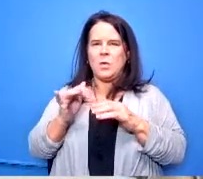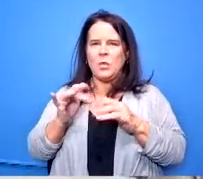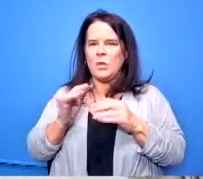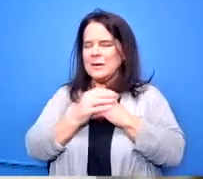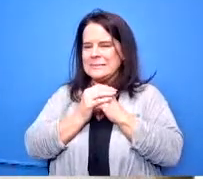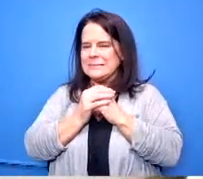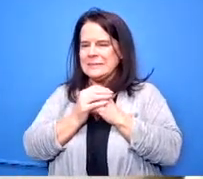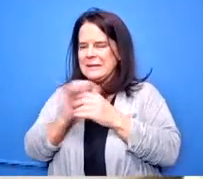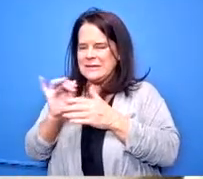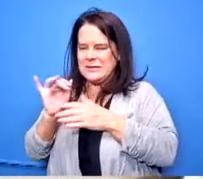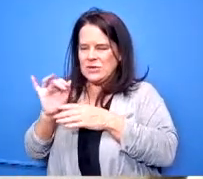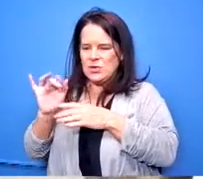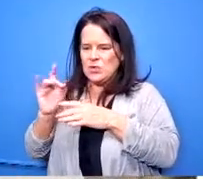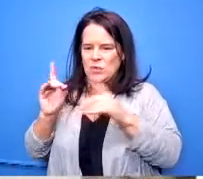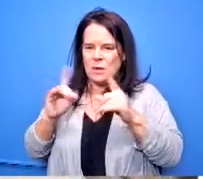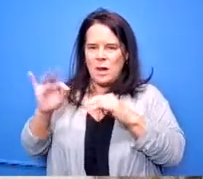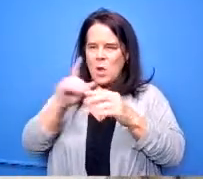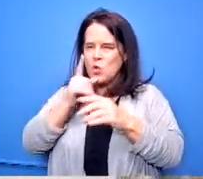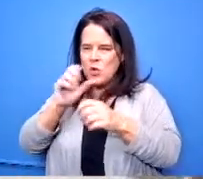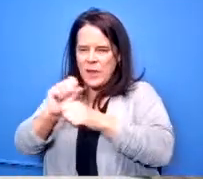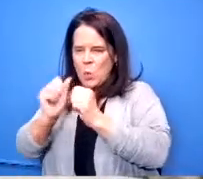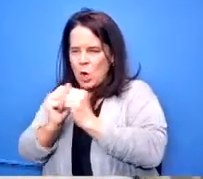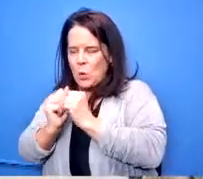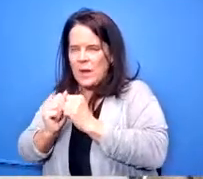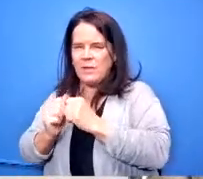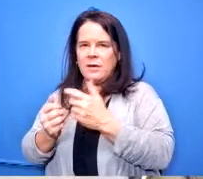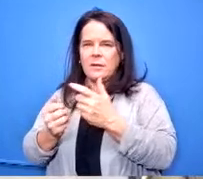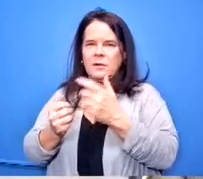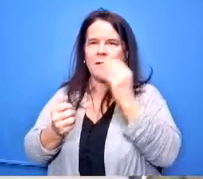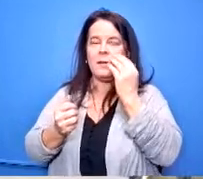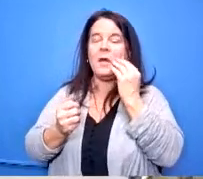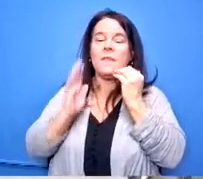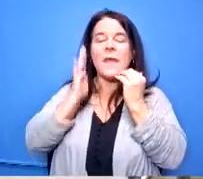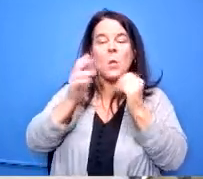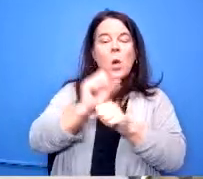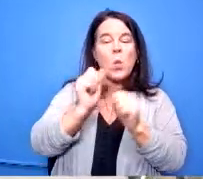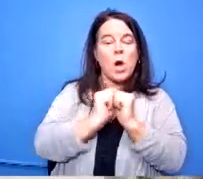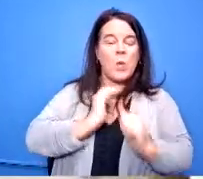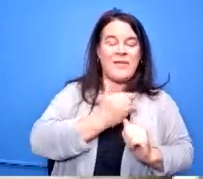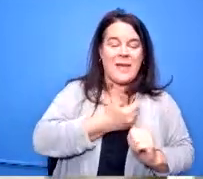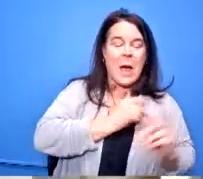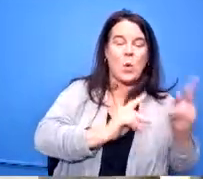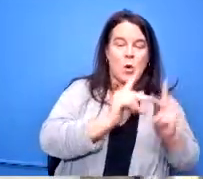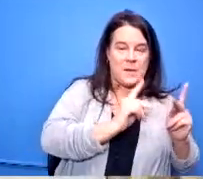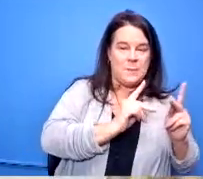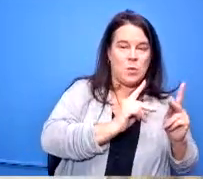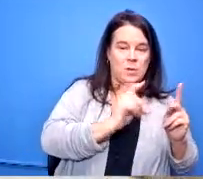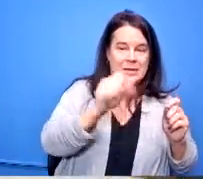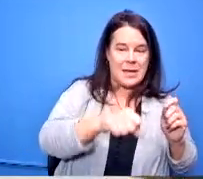consultant they they will work with them but there are so many projects we when we when we um agreed